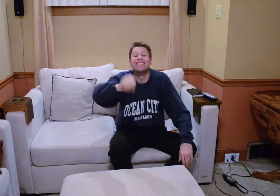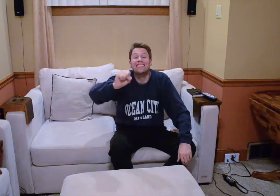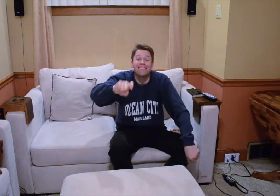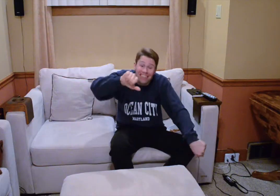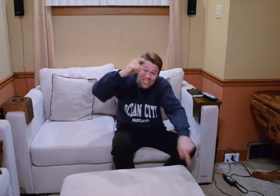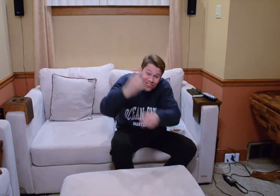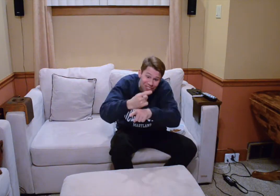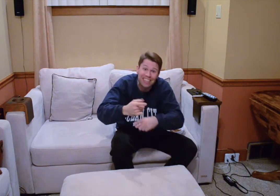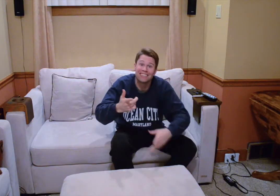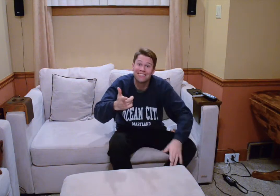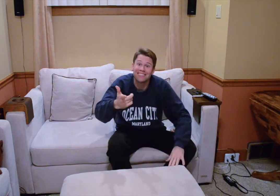YES, THAT'S RIGHT!